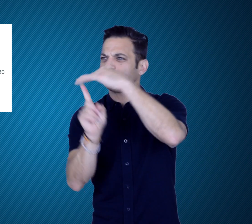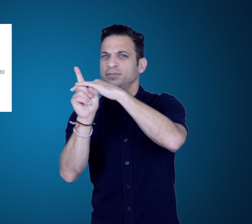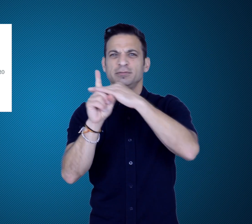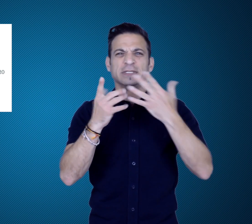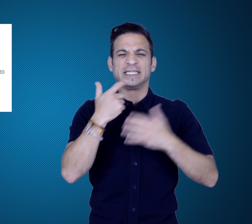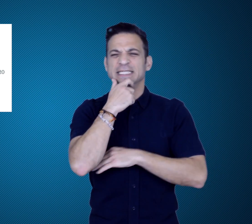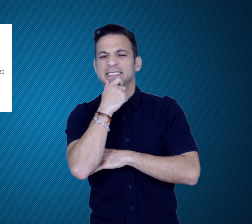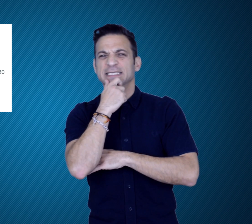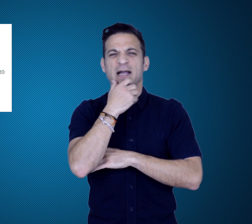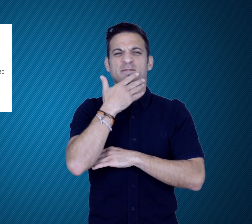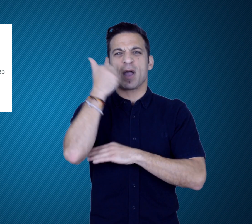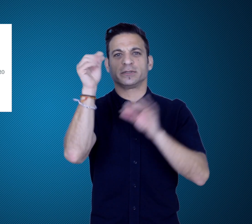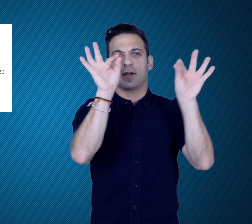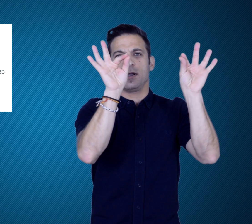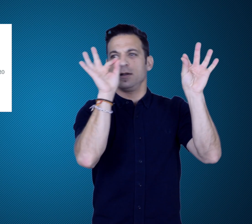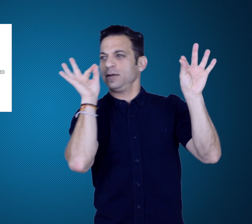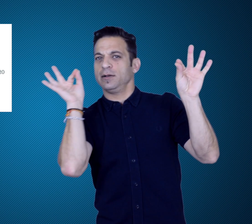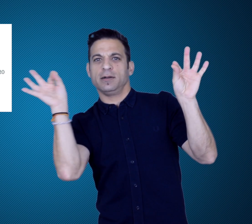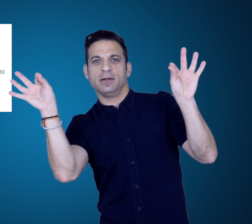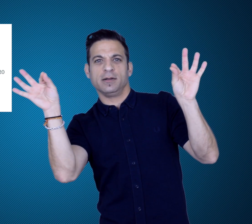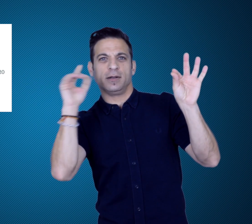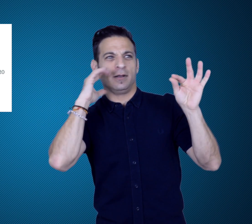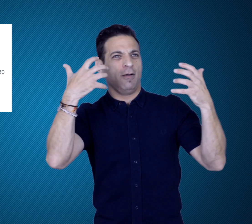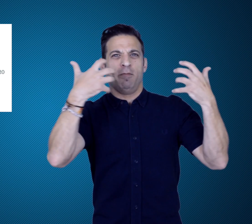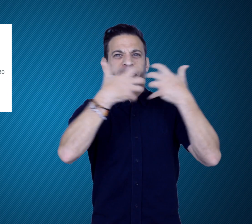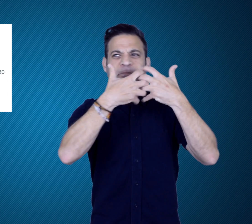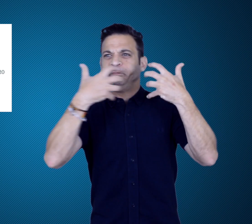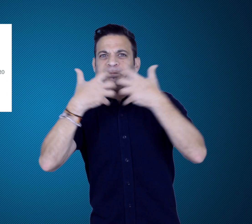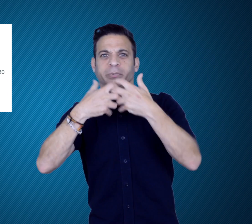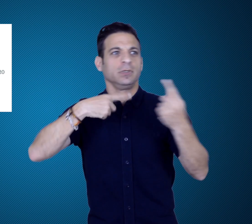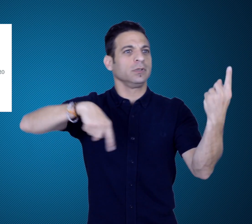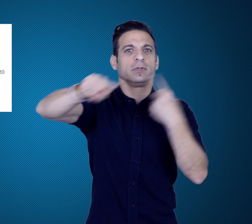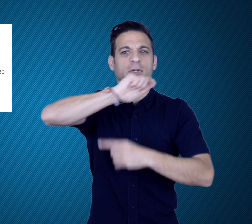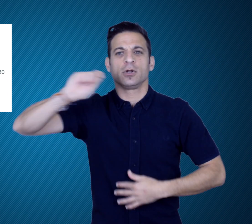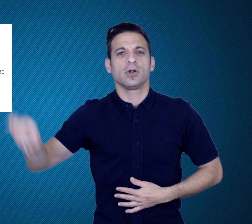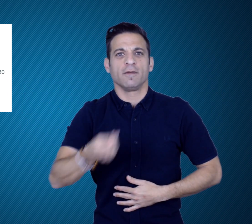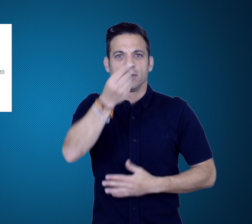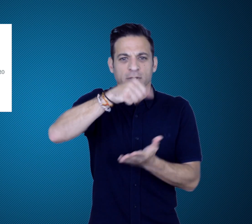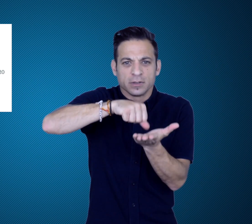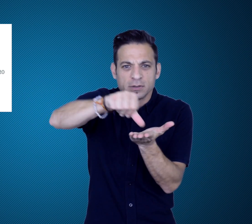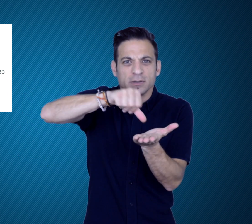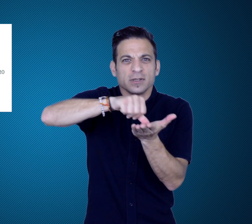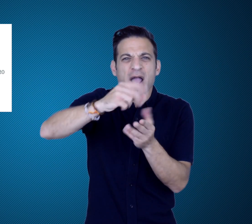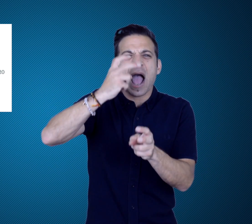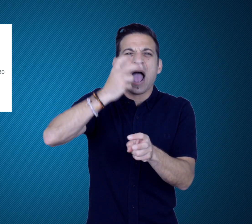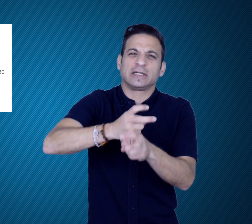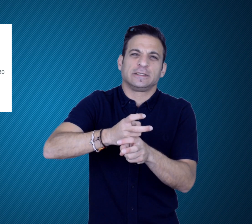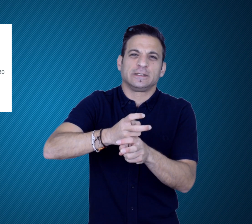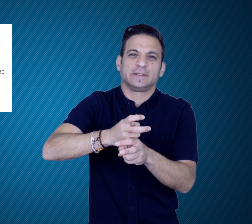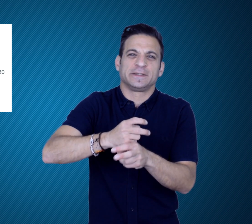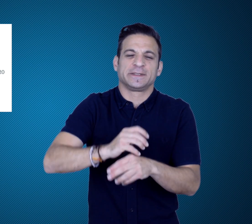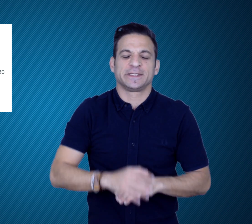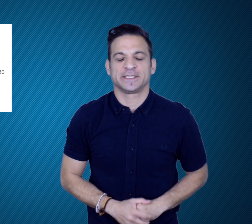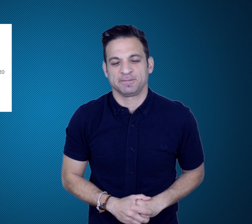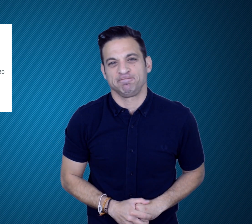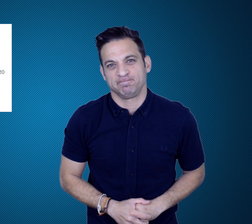which is rather a congested and unaffordable schedule.